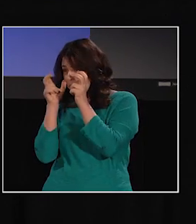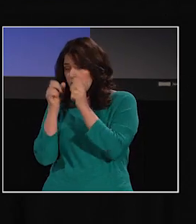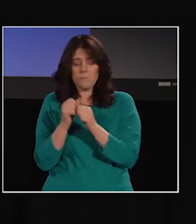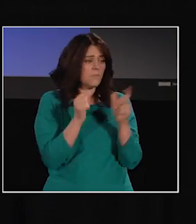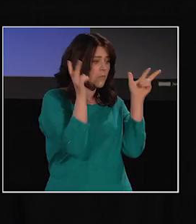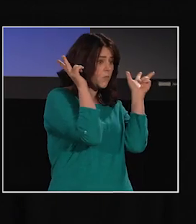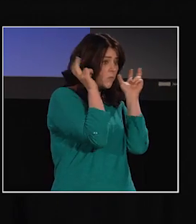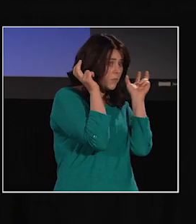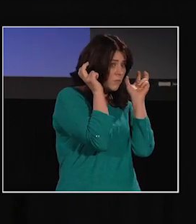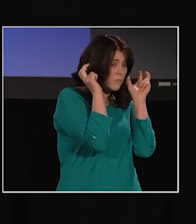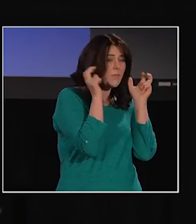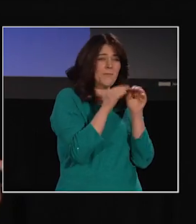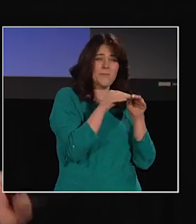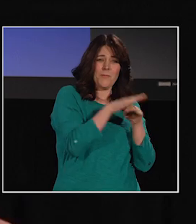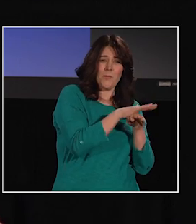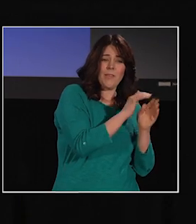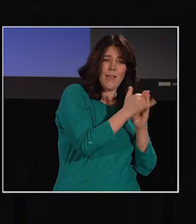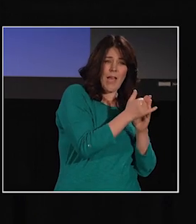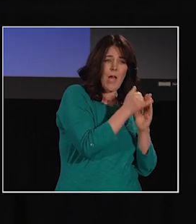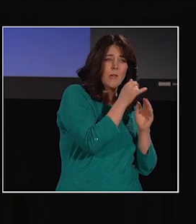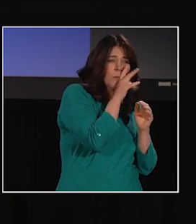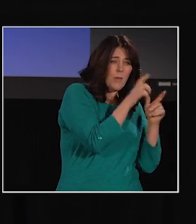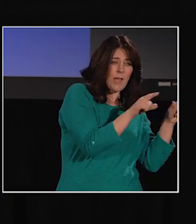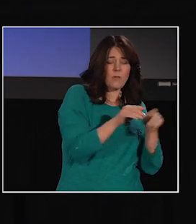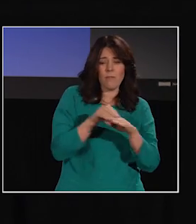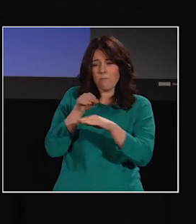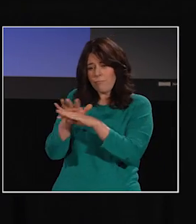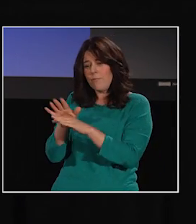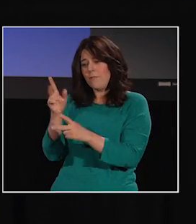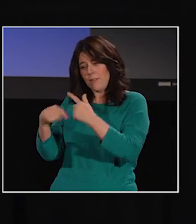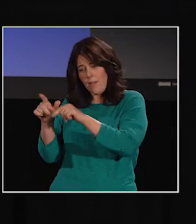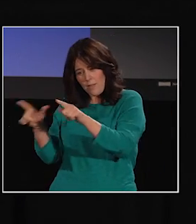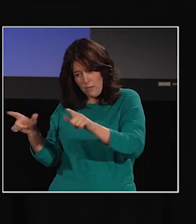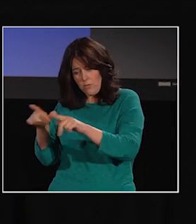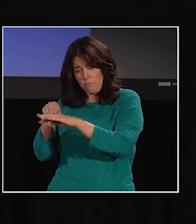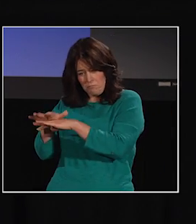definitely shapes spoken and signed languages and how they're structured.